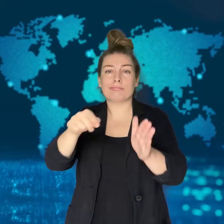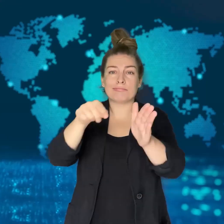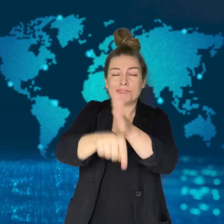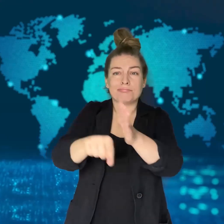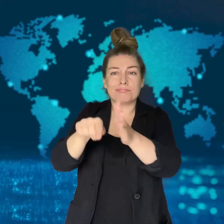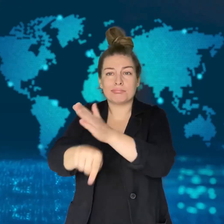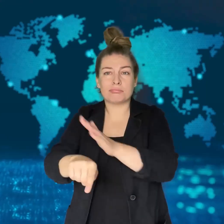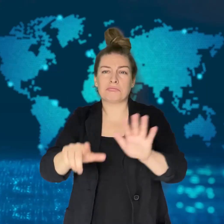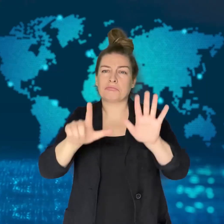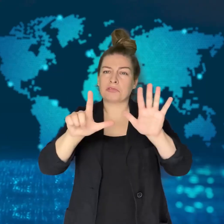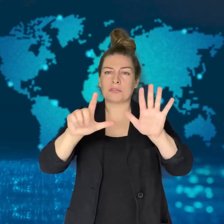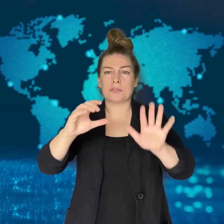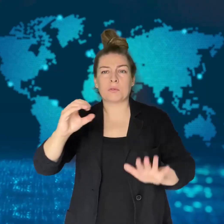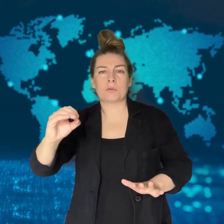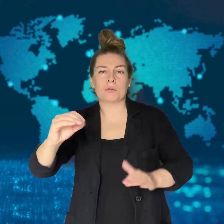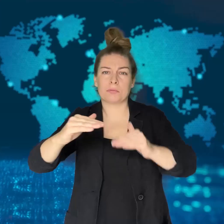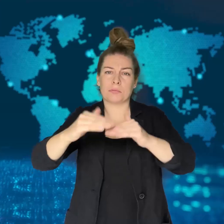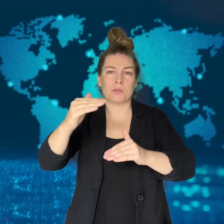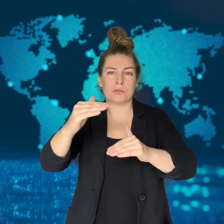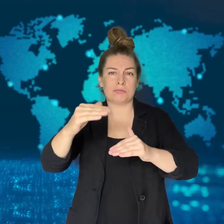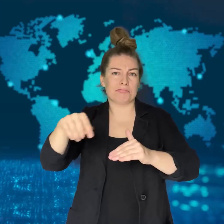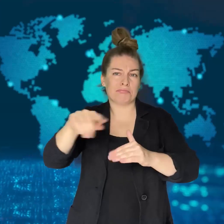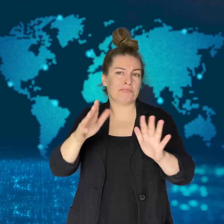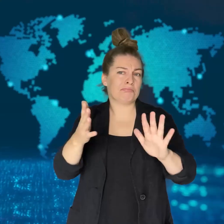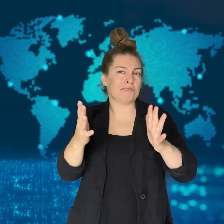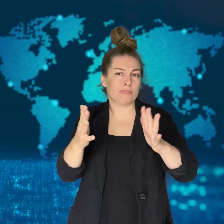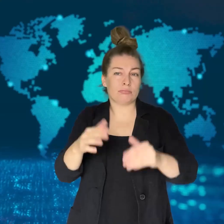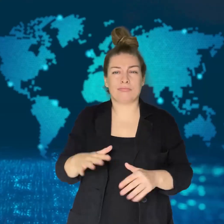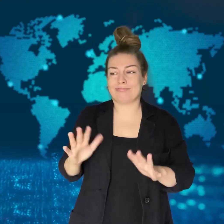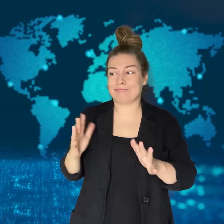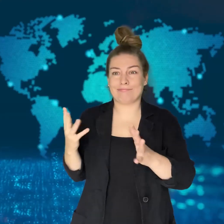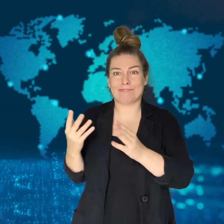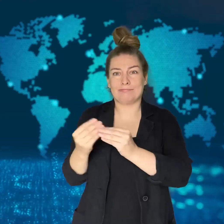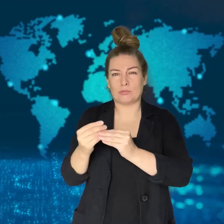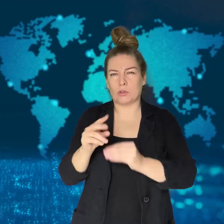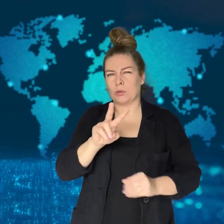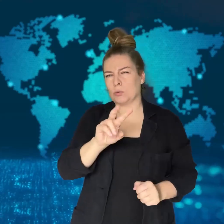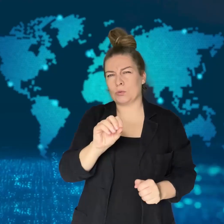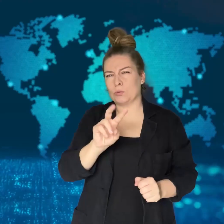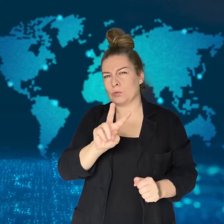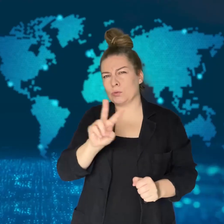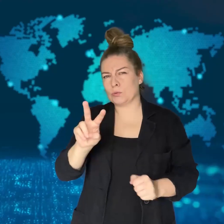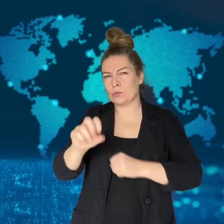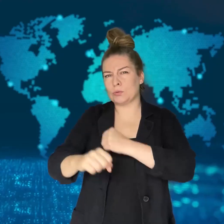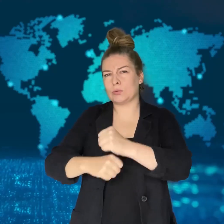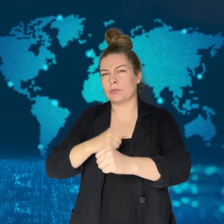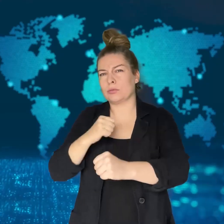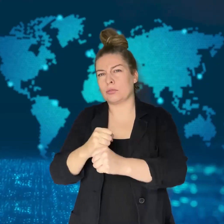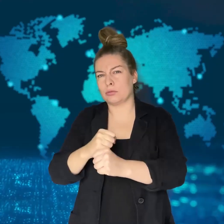It's estimated that over 70 homicides occur per day.